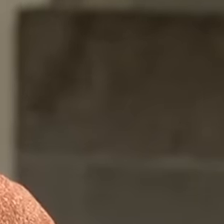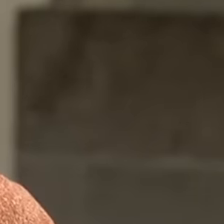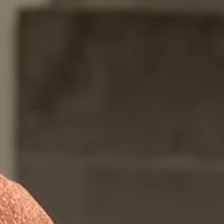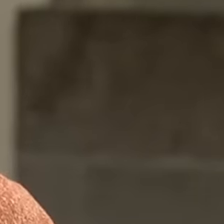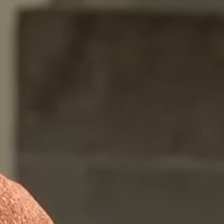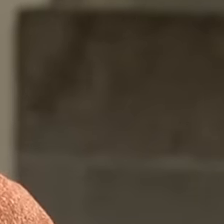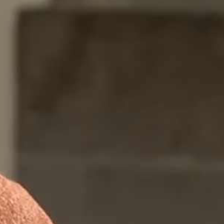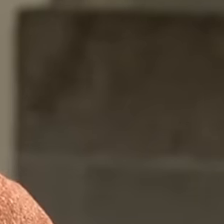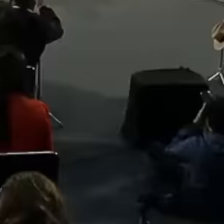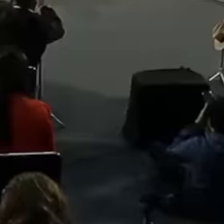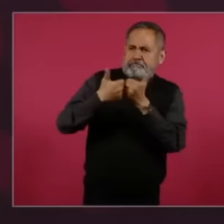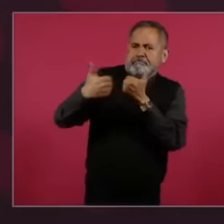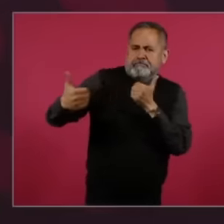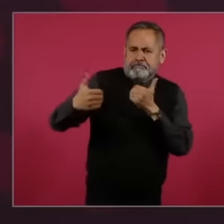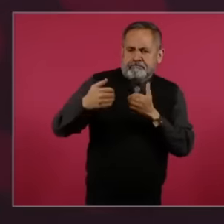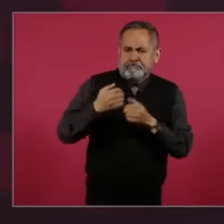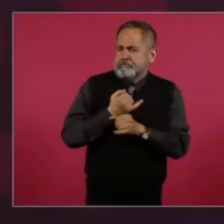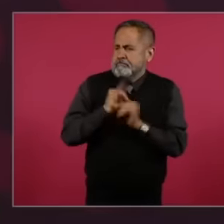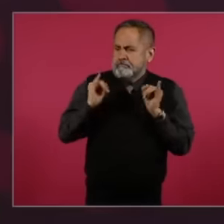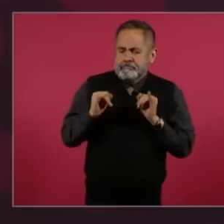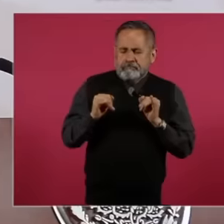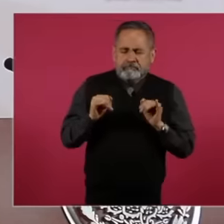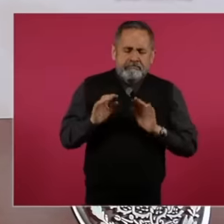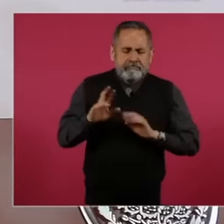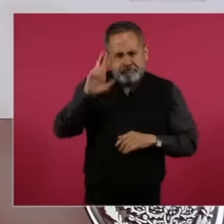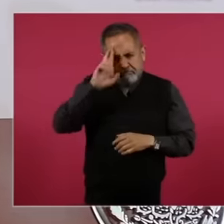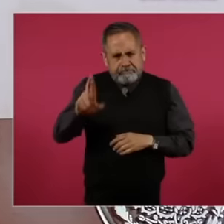They know that